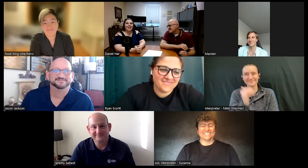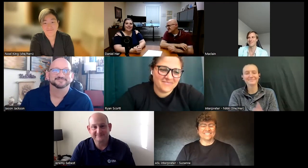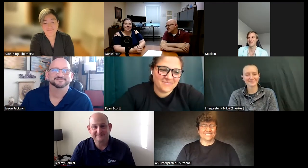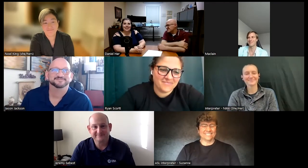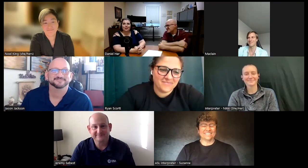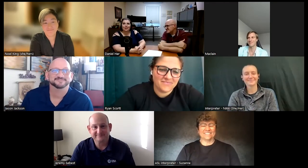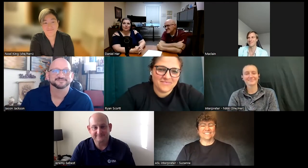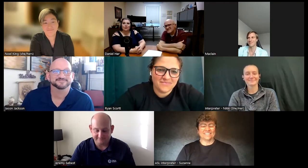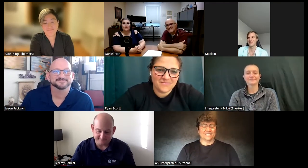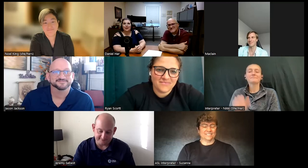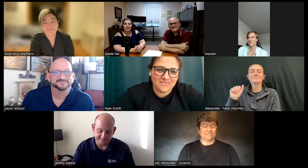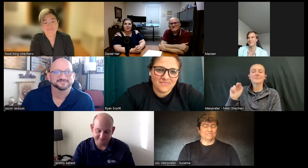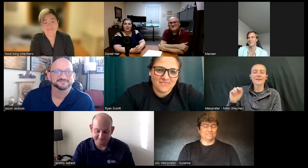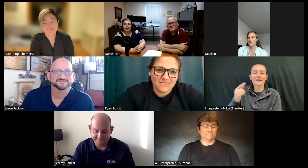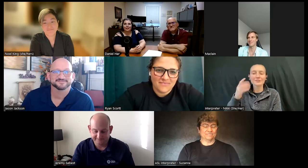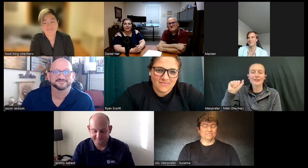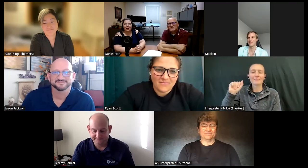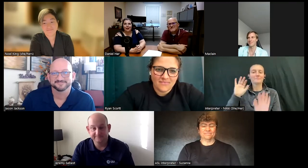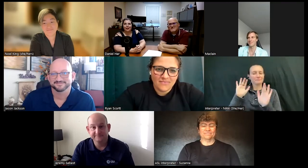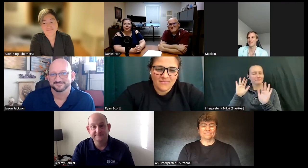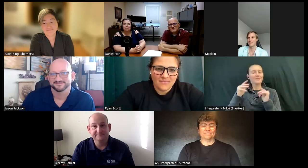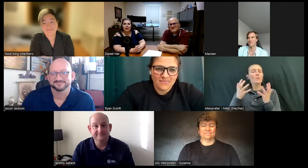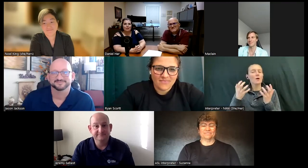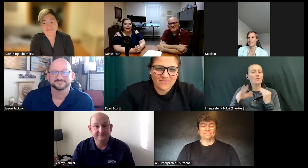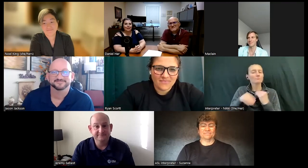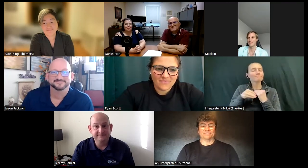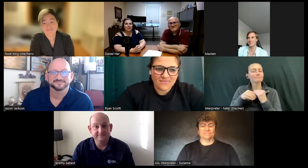this is Angela and real quick I just wanted to uh piggyback on something